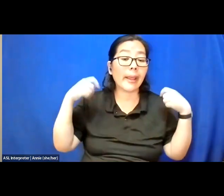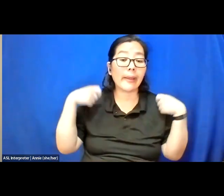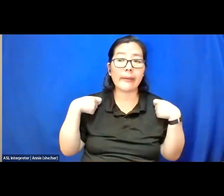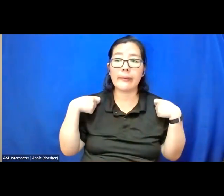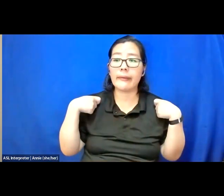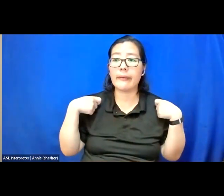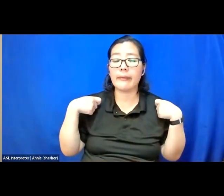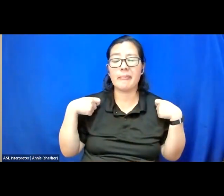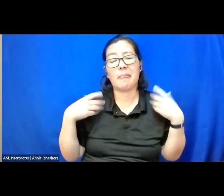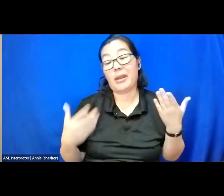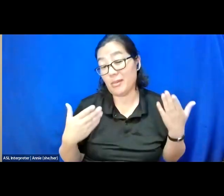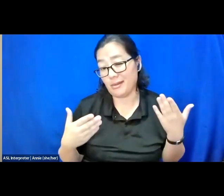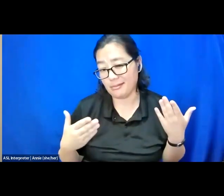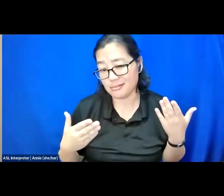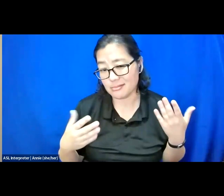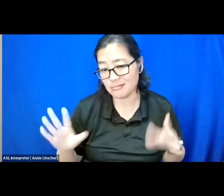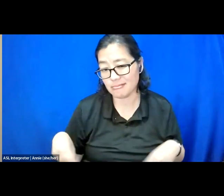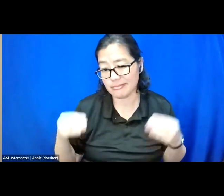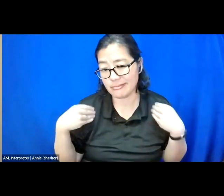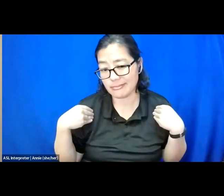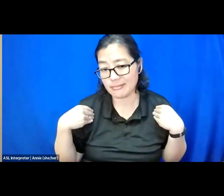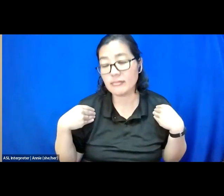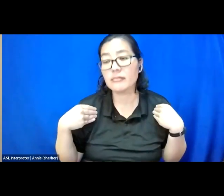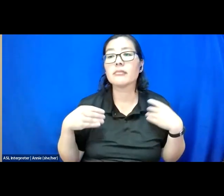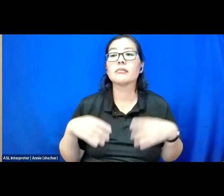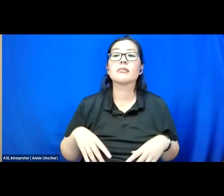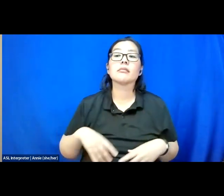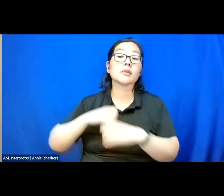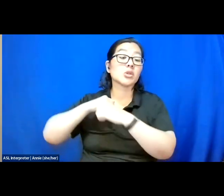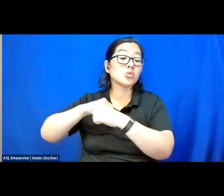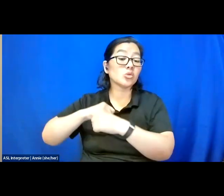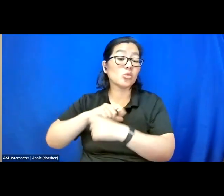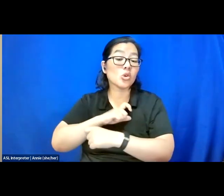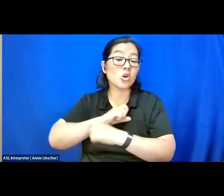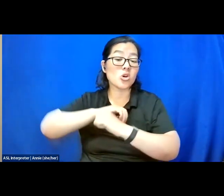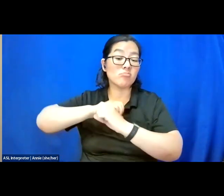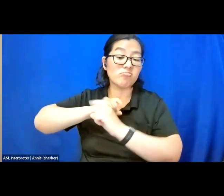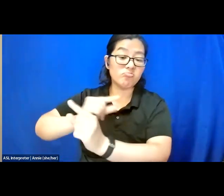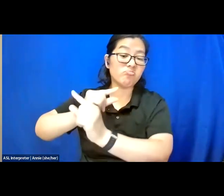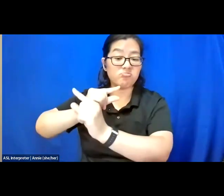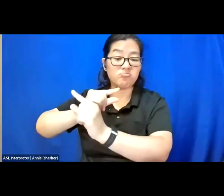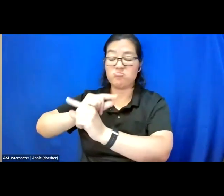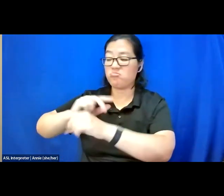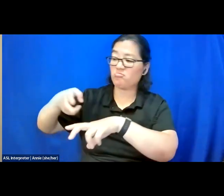And there's a security guard that sits outside the door.